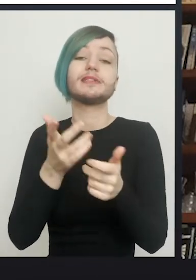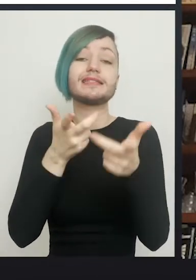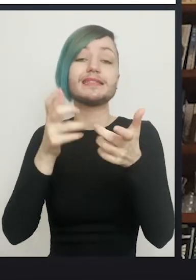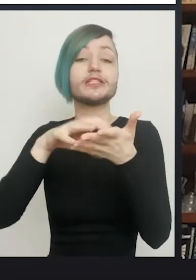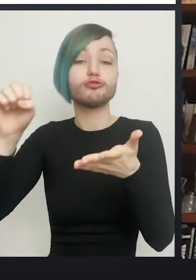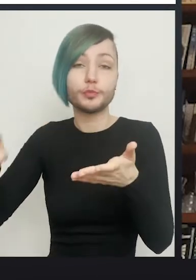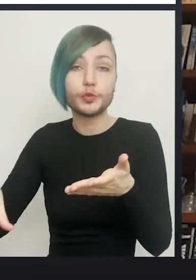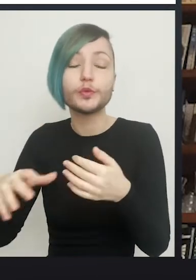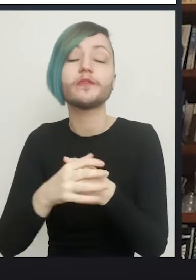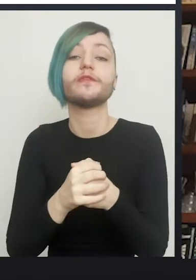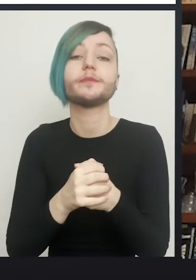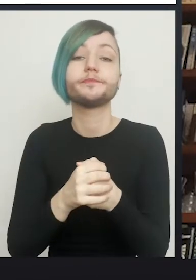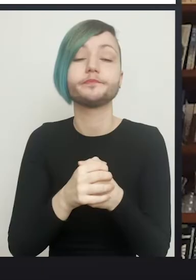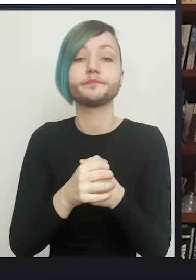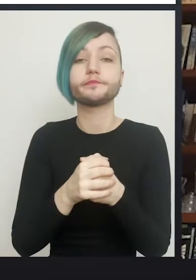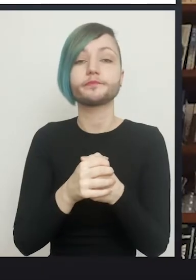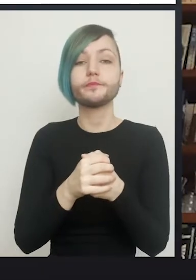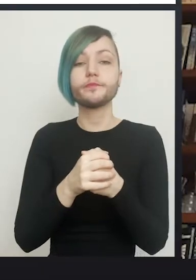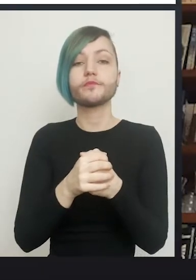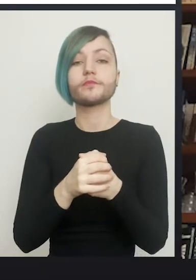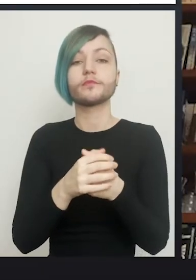These are approached through the upper part of the same incision.